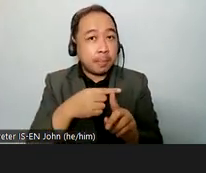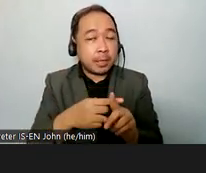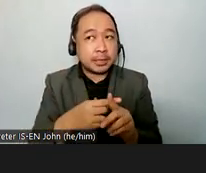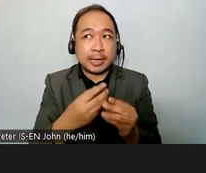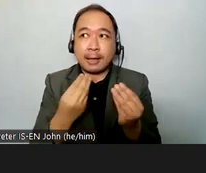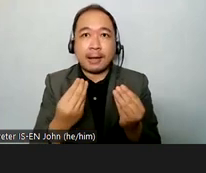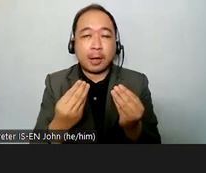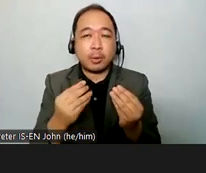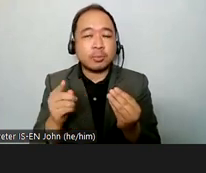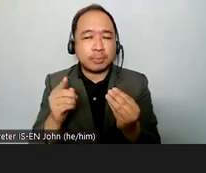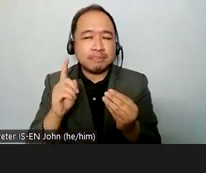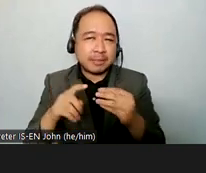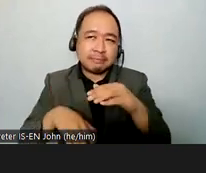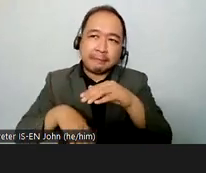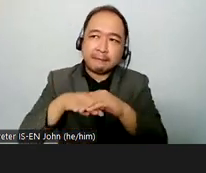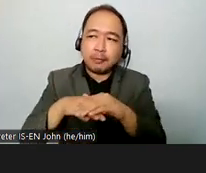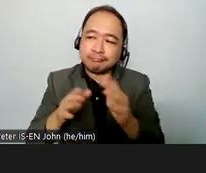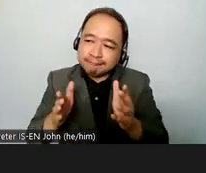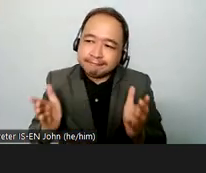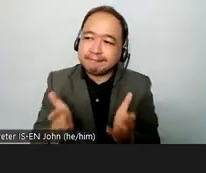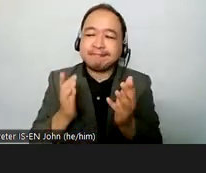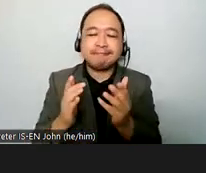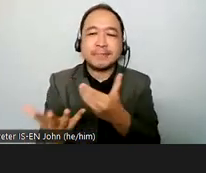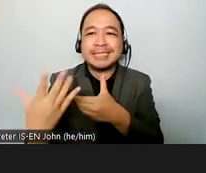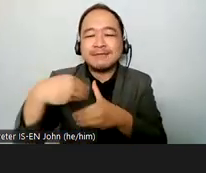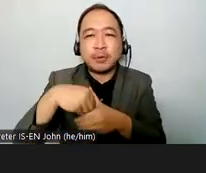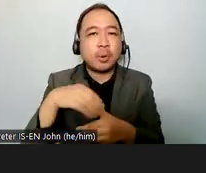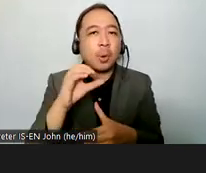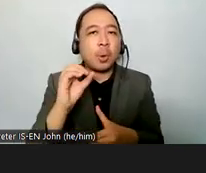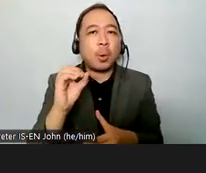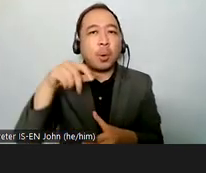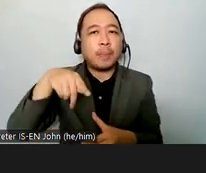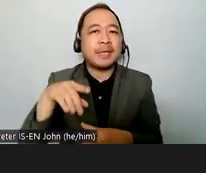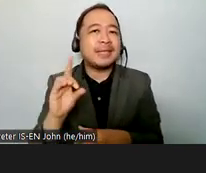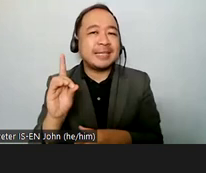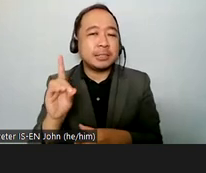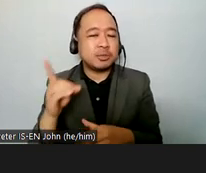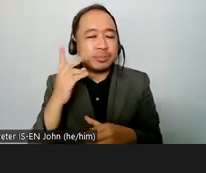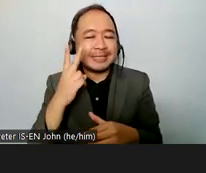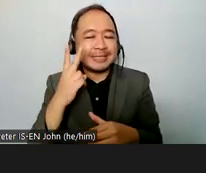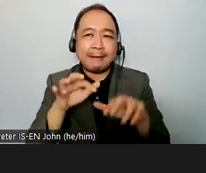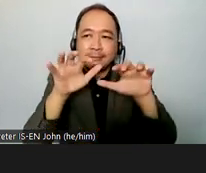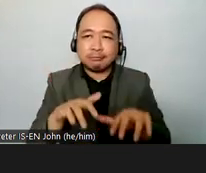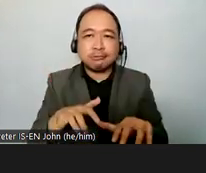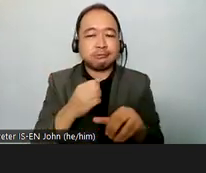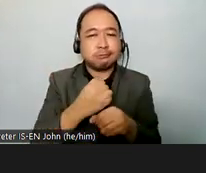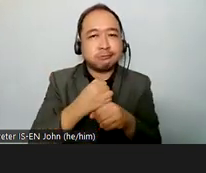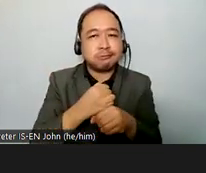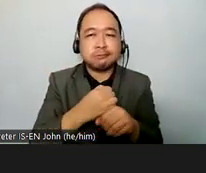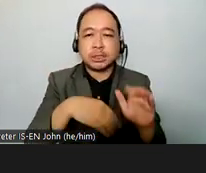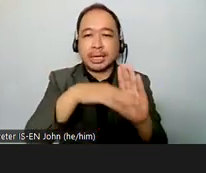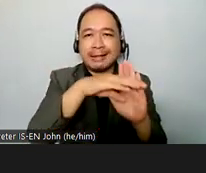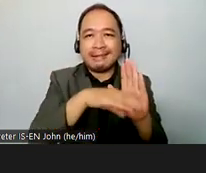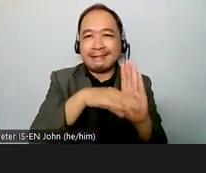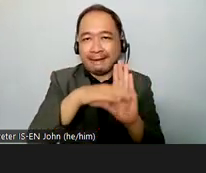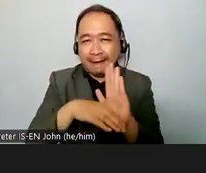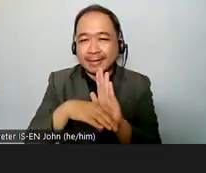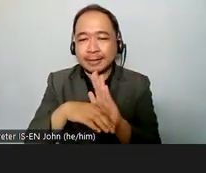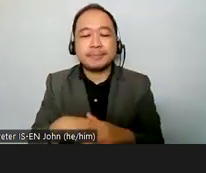participation of opd's um in the guidelines uh development of the guidelines so the gcdi um has